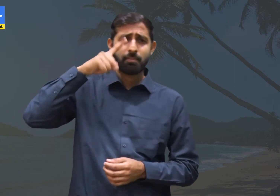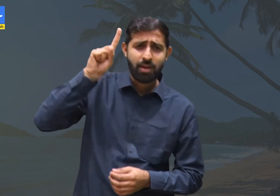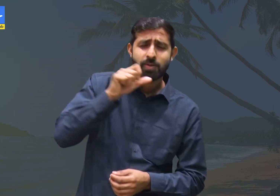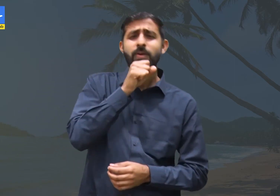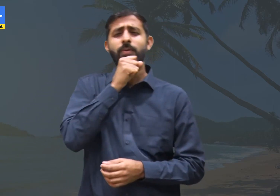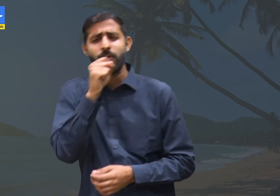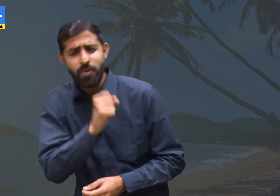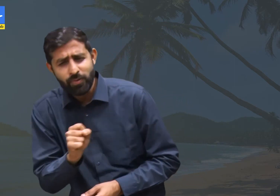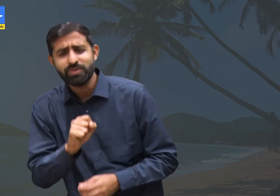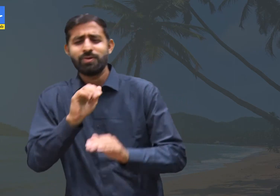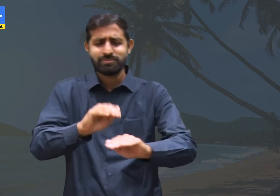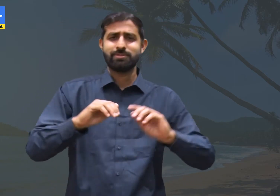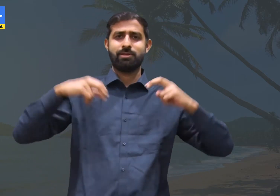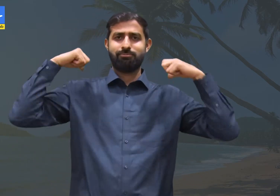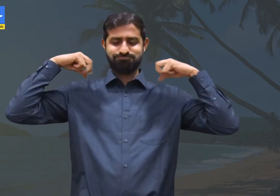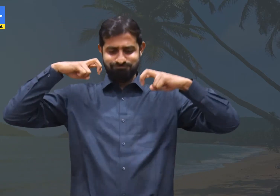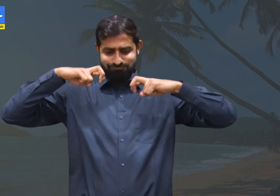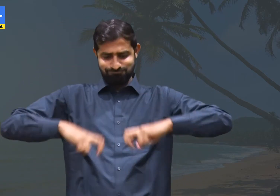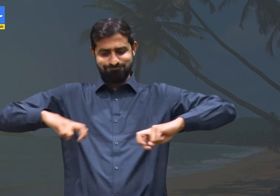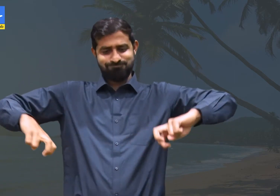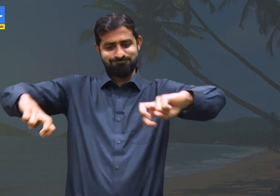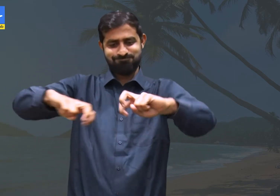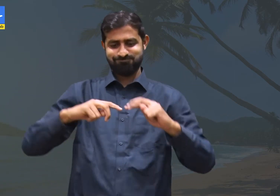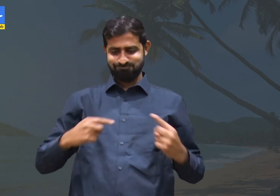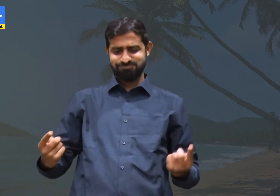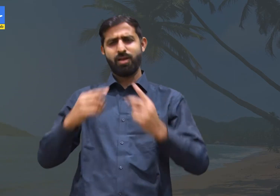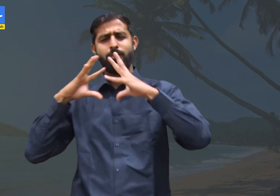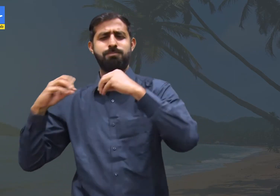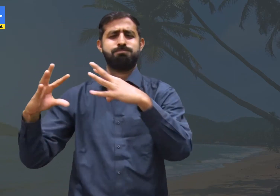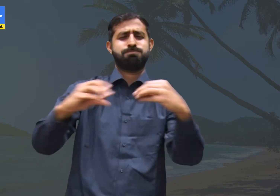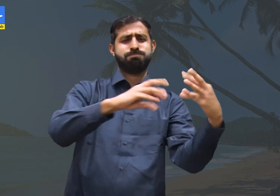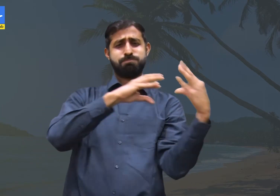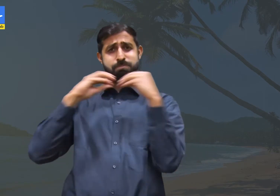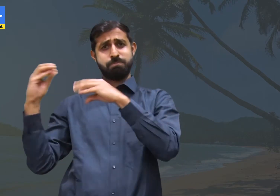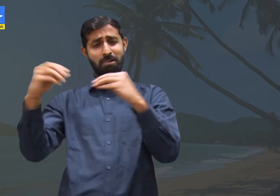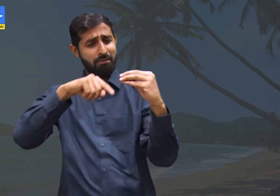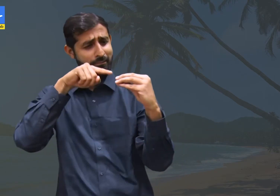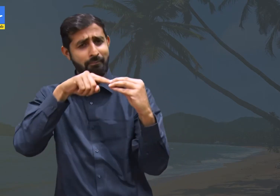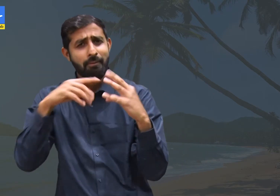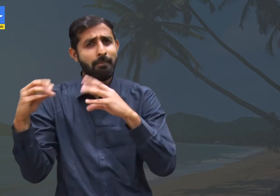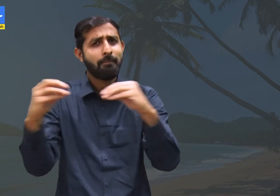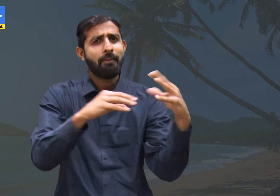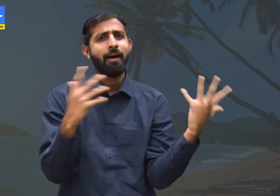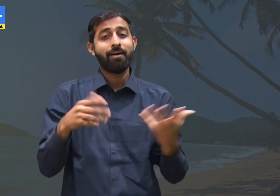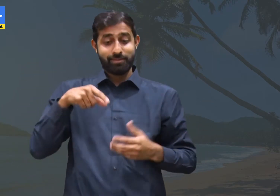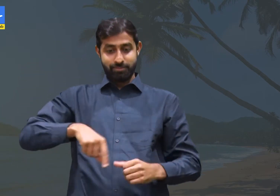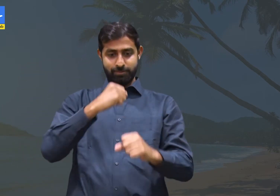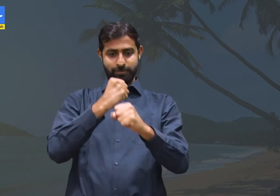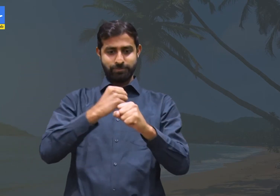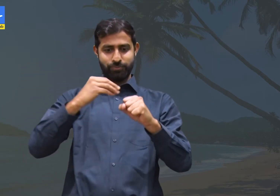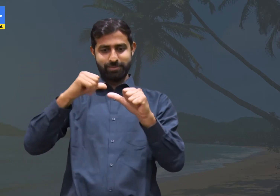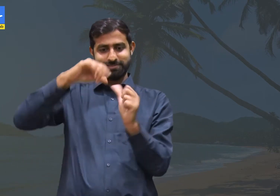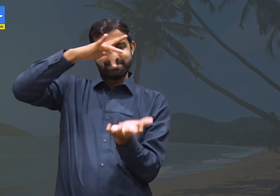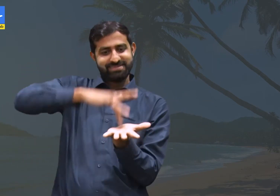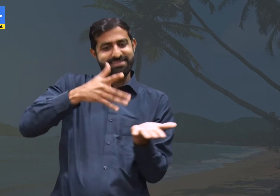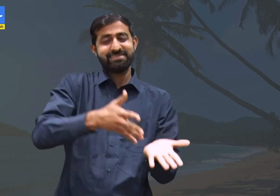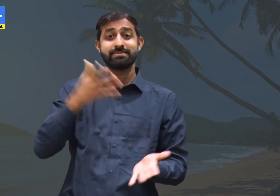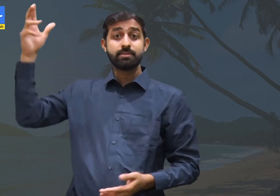Our elders are often heard reminiscing nostalgically